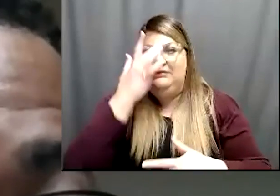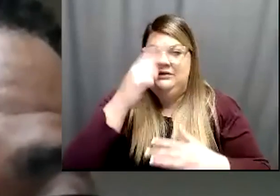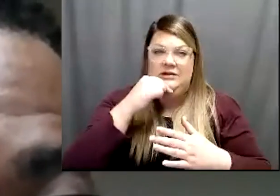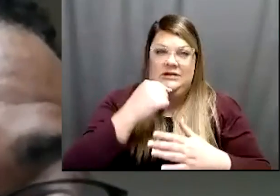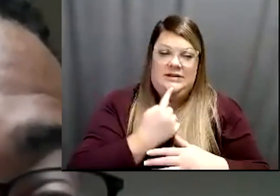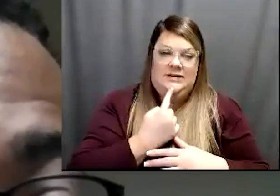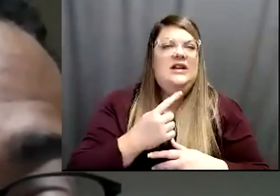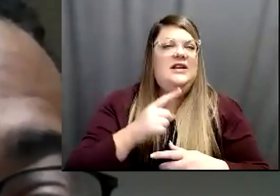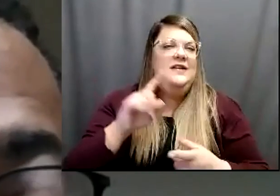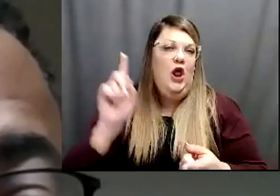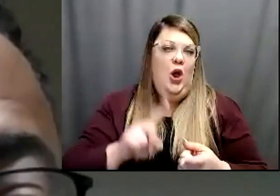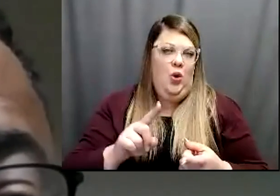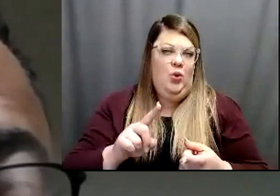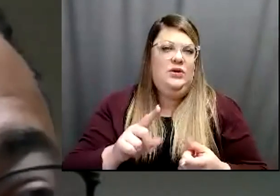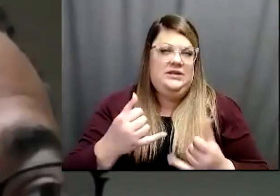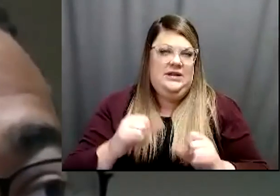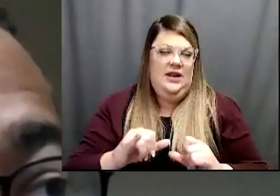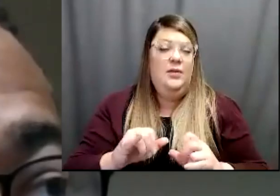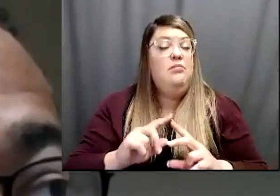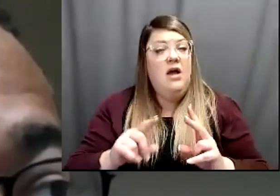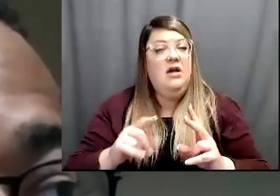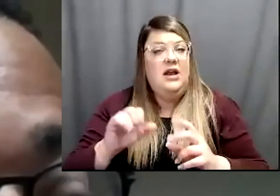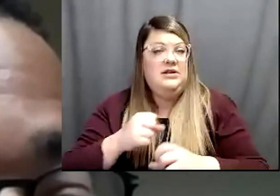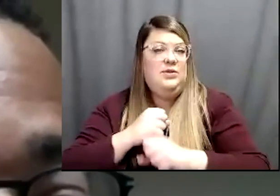It is definitely protective um you know currently the Pfizer vaccine is the only